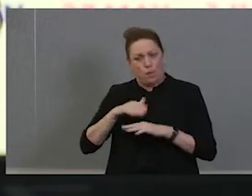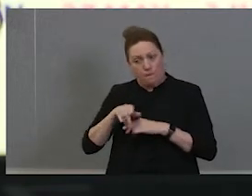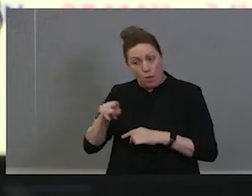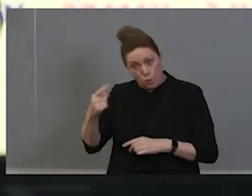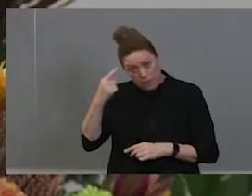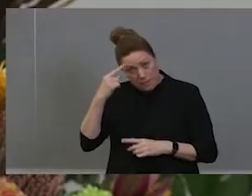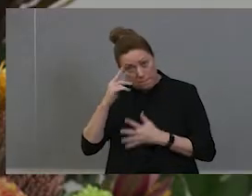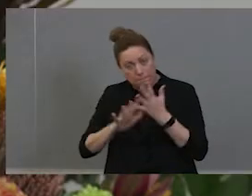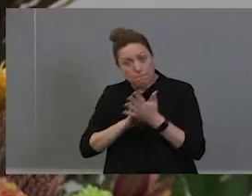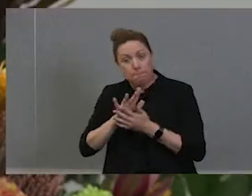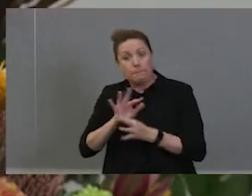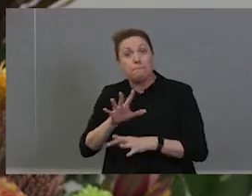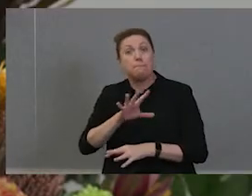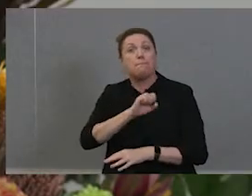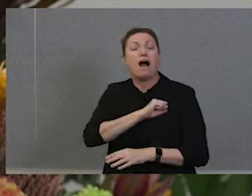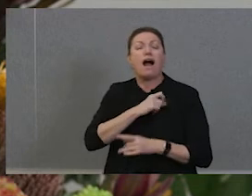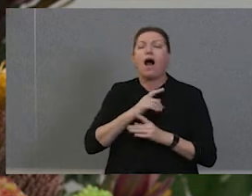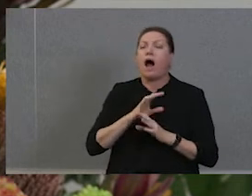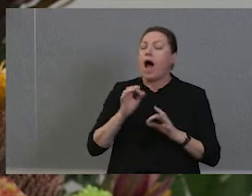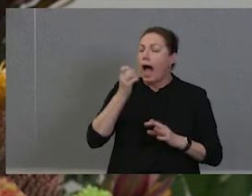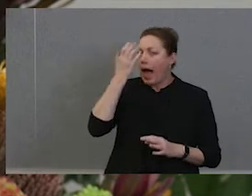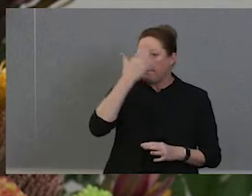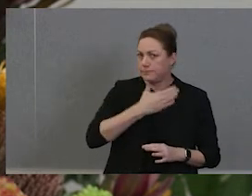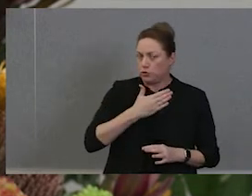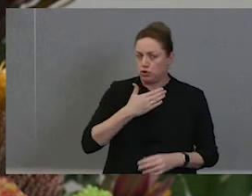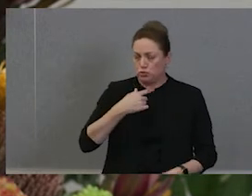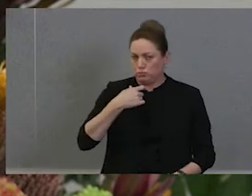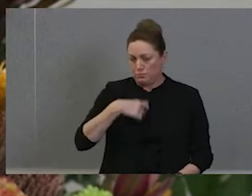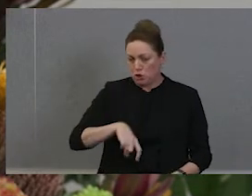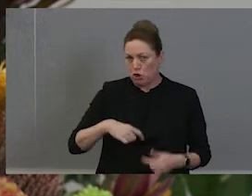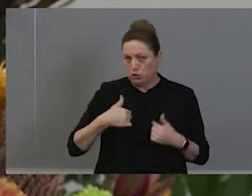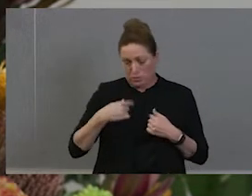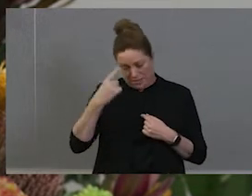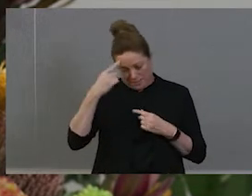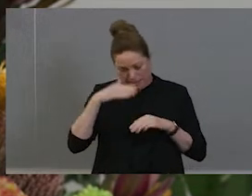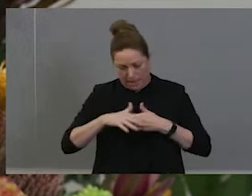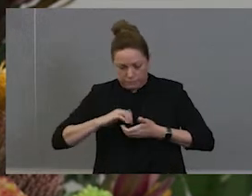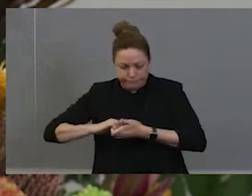As a non-Aboriginal woman, when I was thinking about this Reconciliation Week theme for